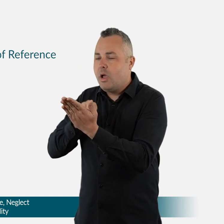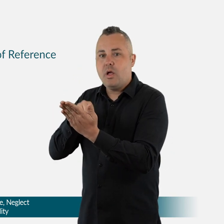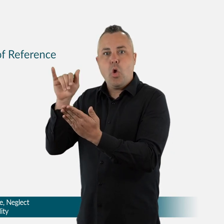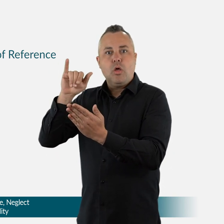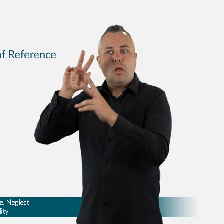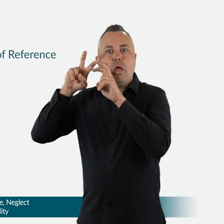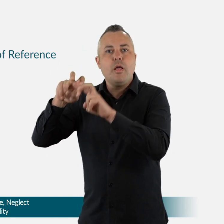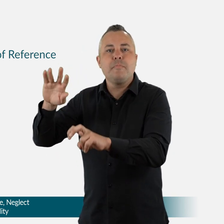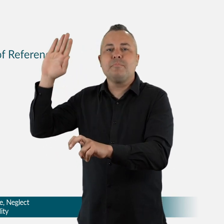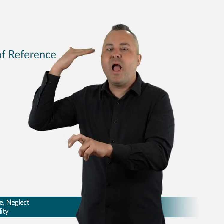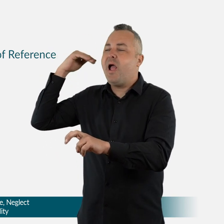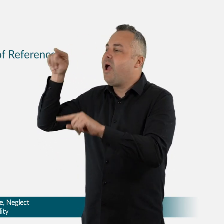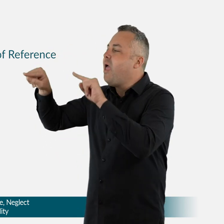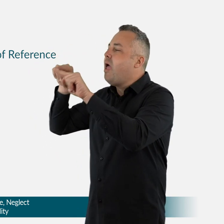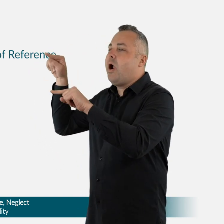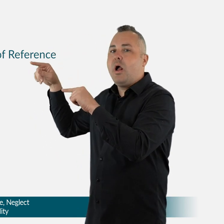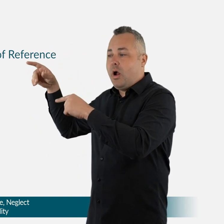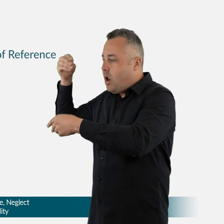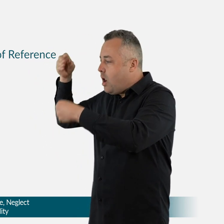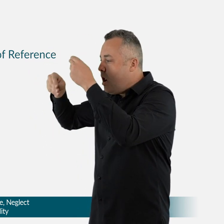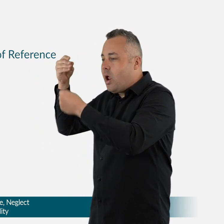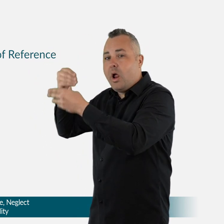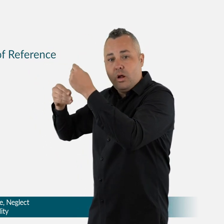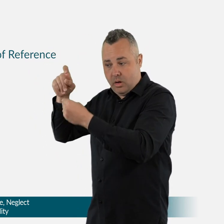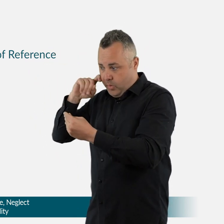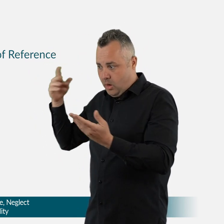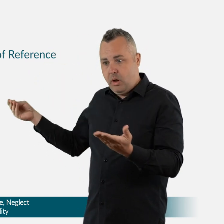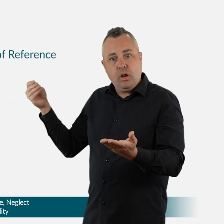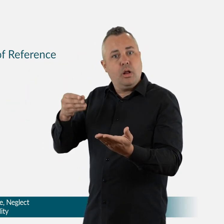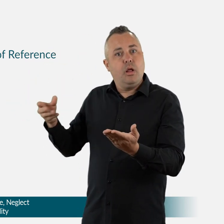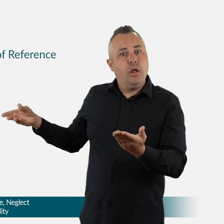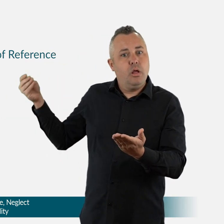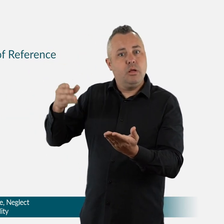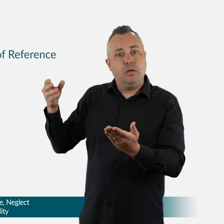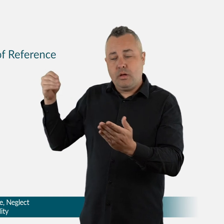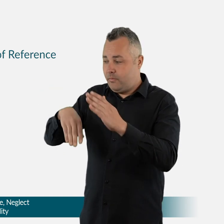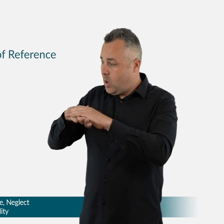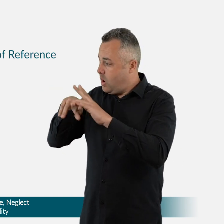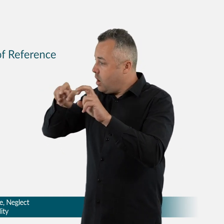The newly appointed Commissioners will decide on the next steps,